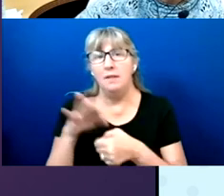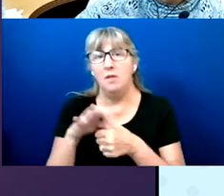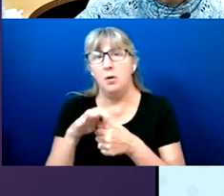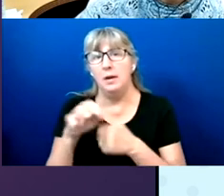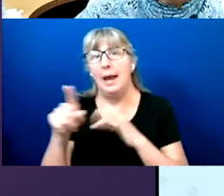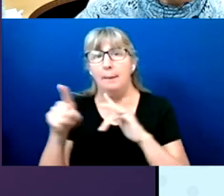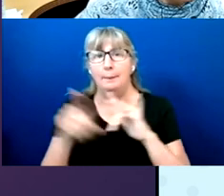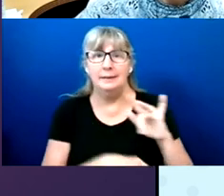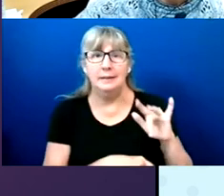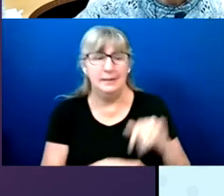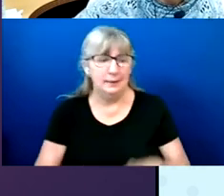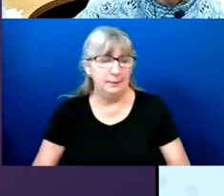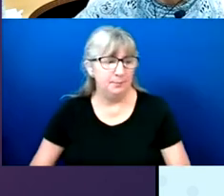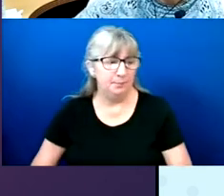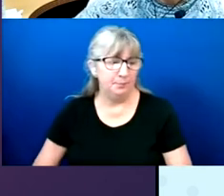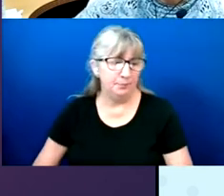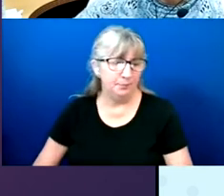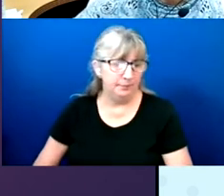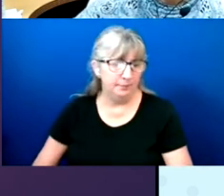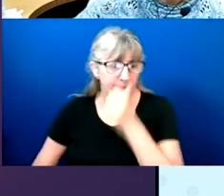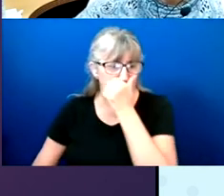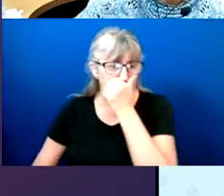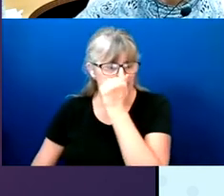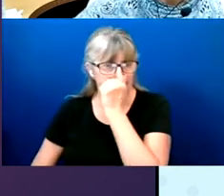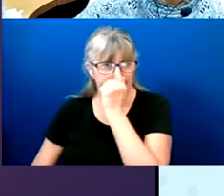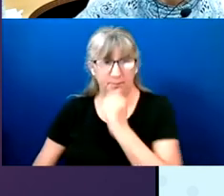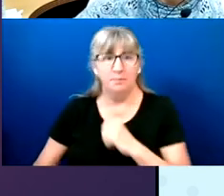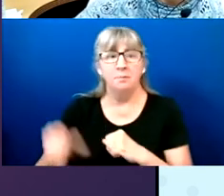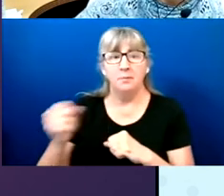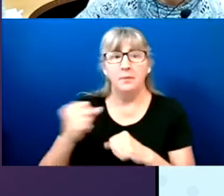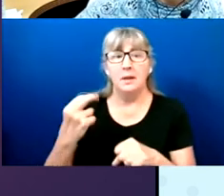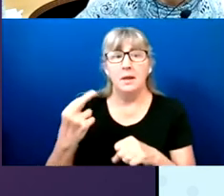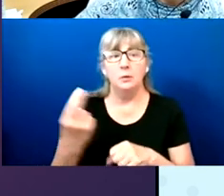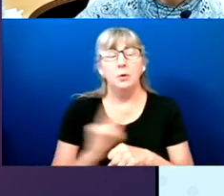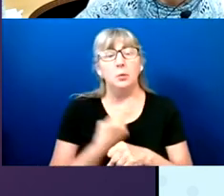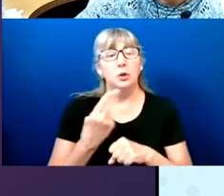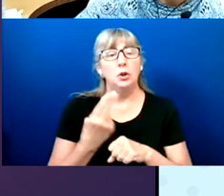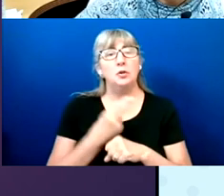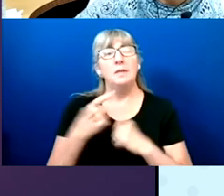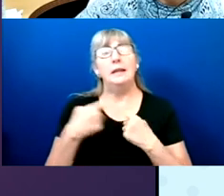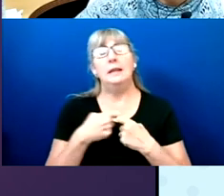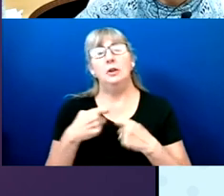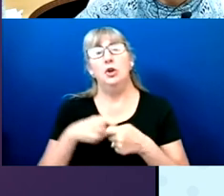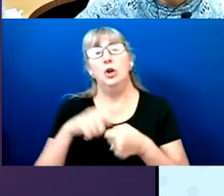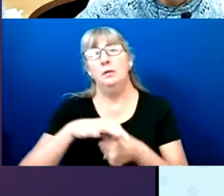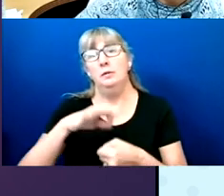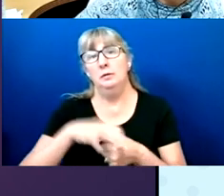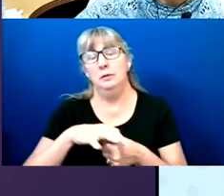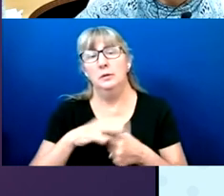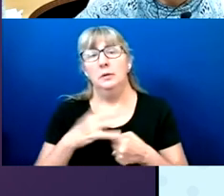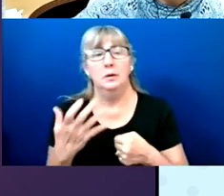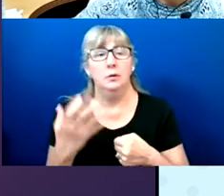Reasons for choosing to use an electronic ballot system is technically